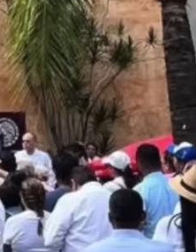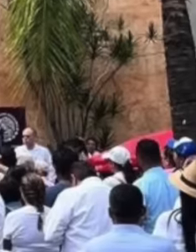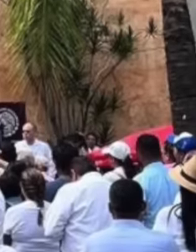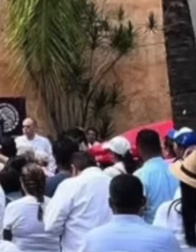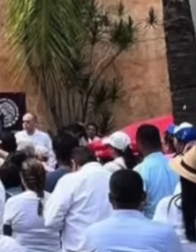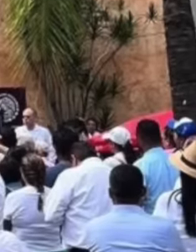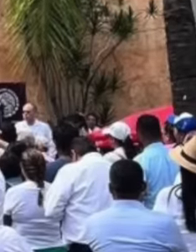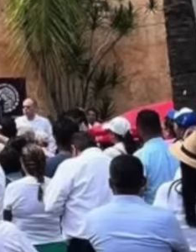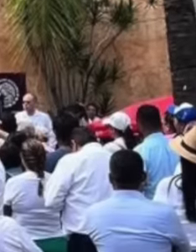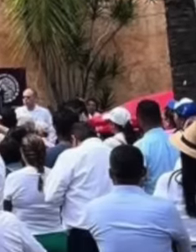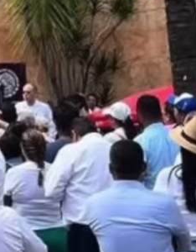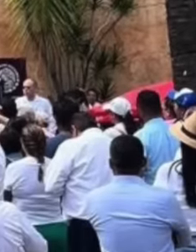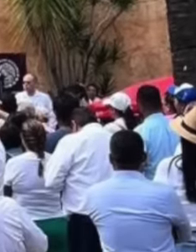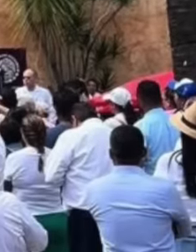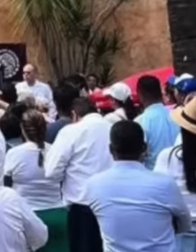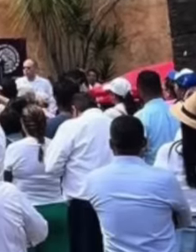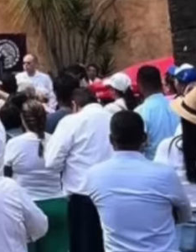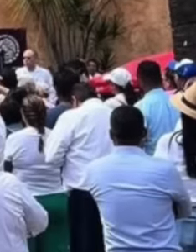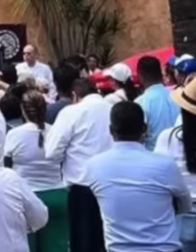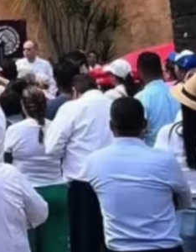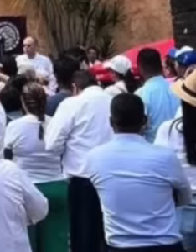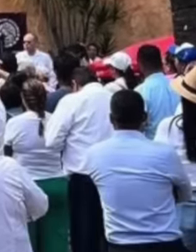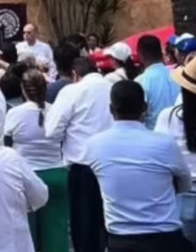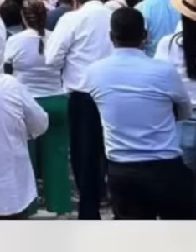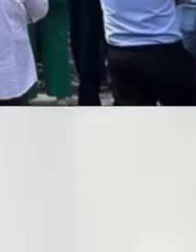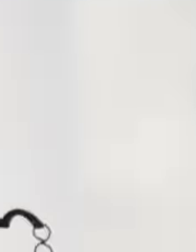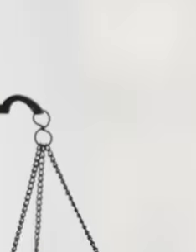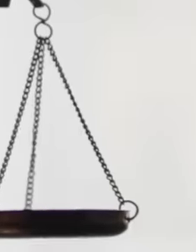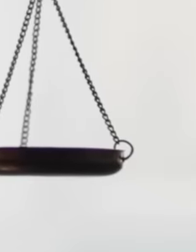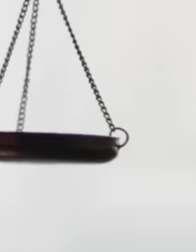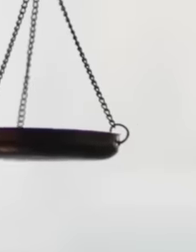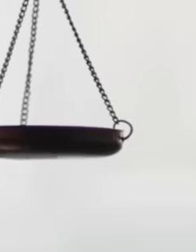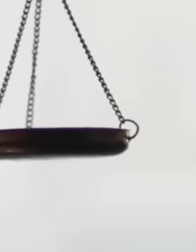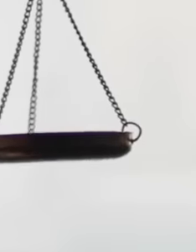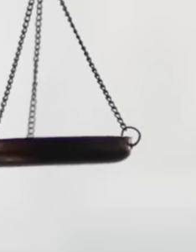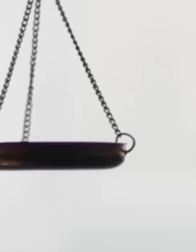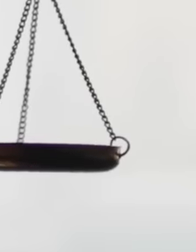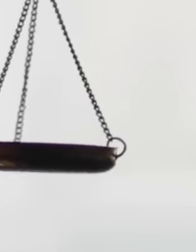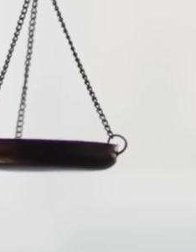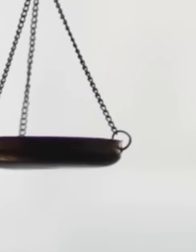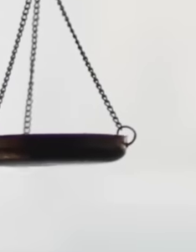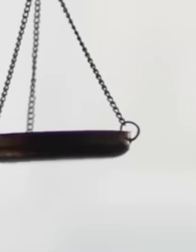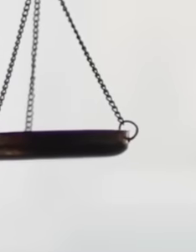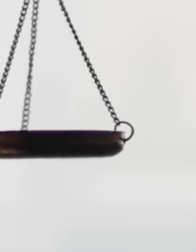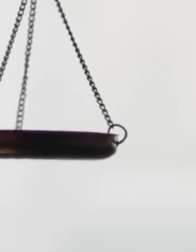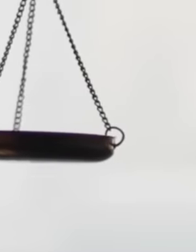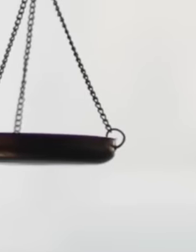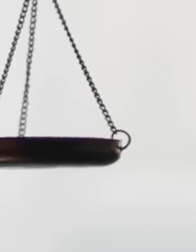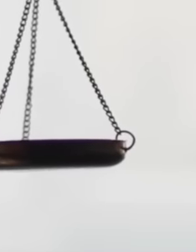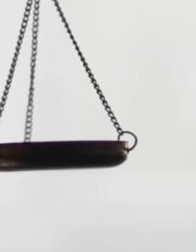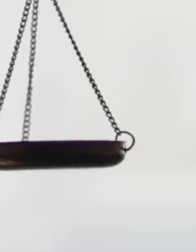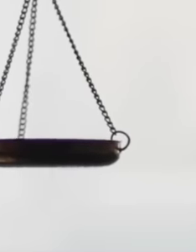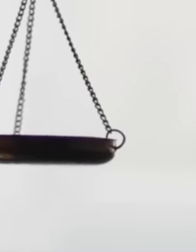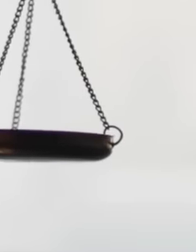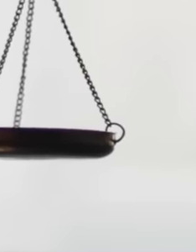have one foot in the street since the elections are close so that the people can